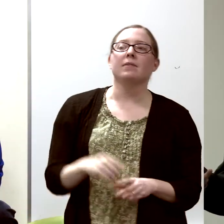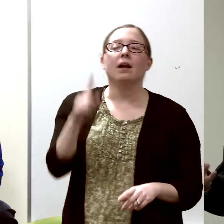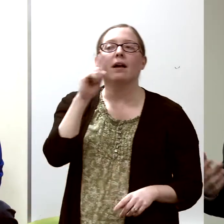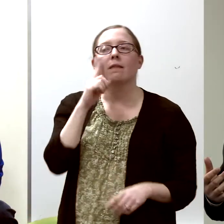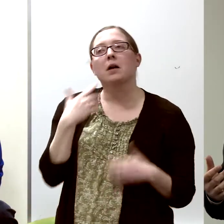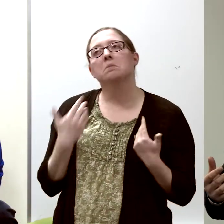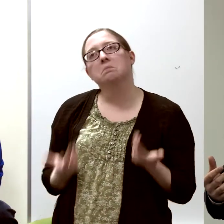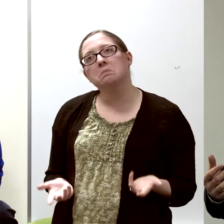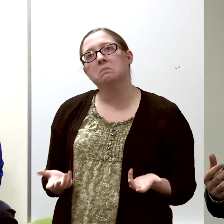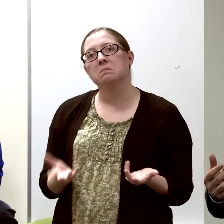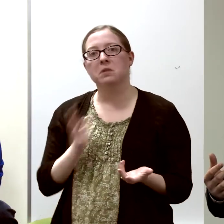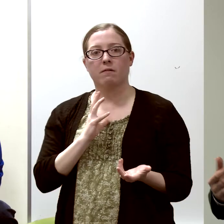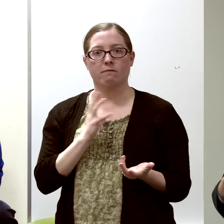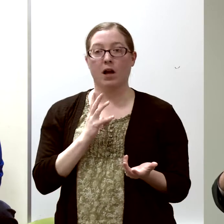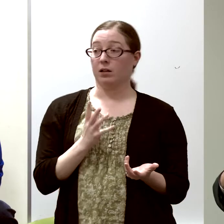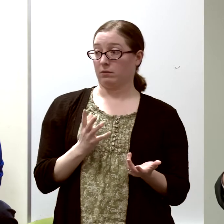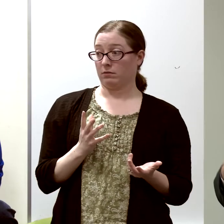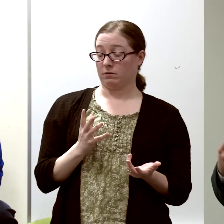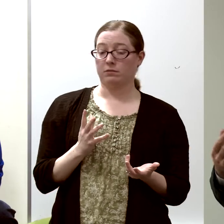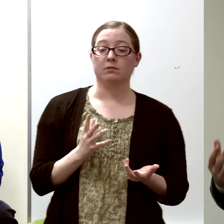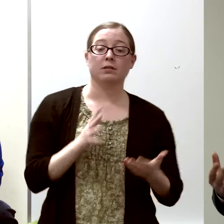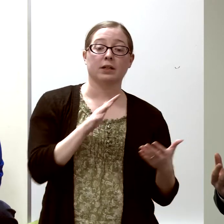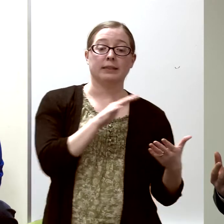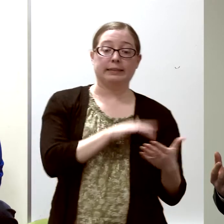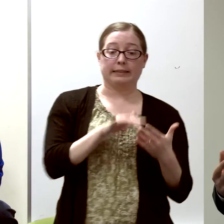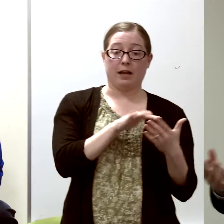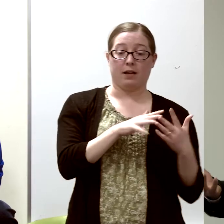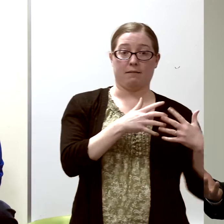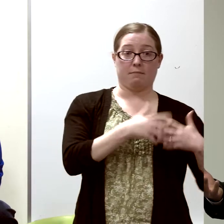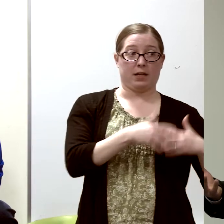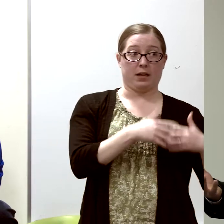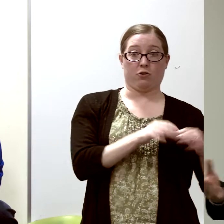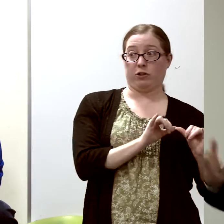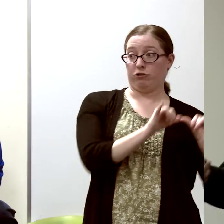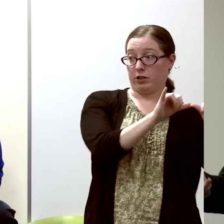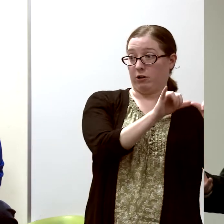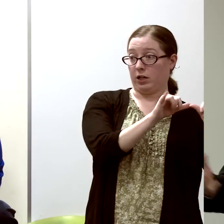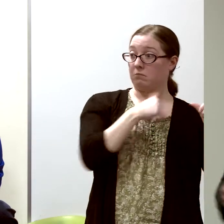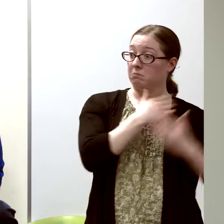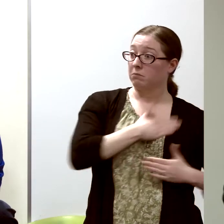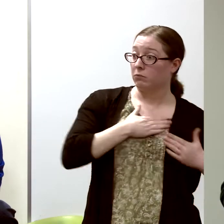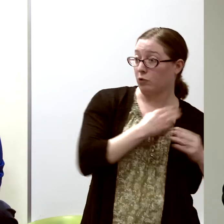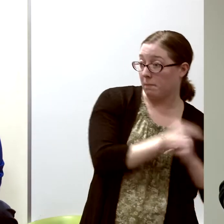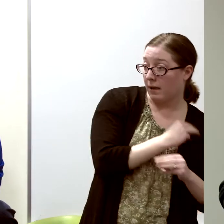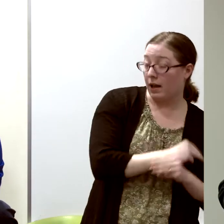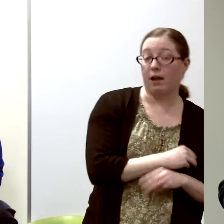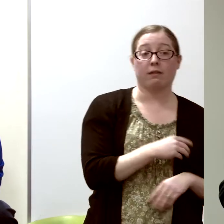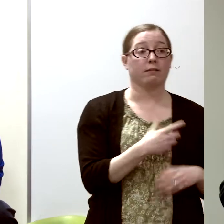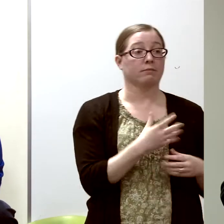I thought I would study mechanical engineering because I like math, I like working with computers,